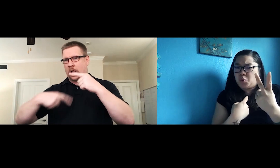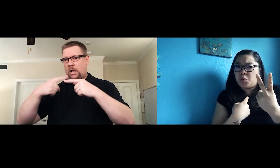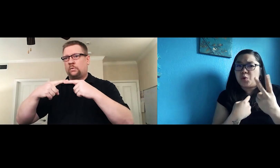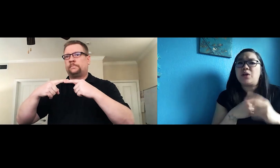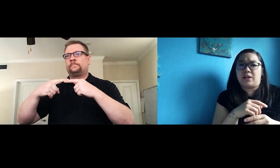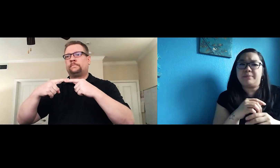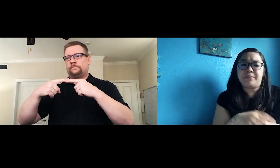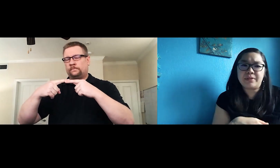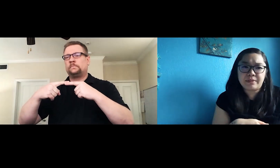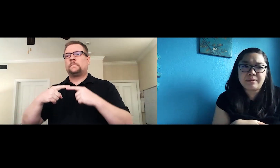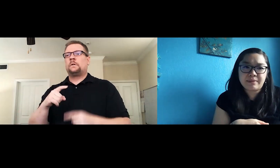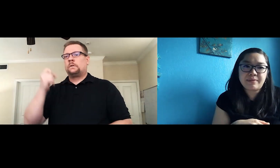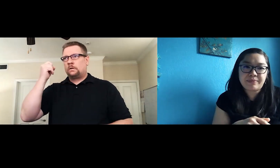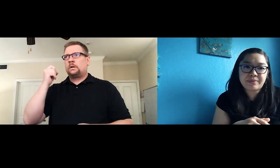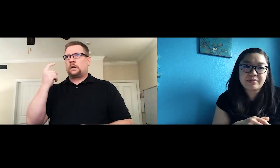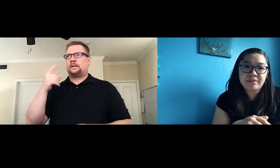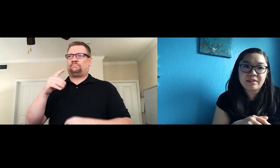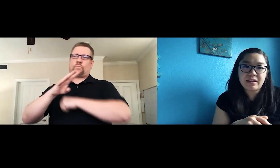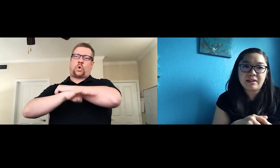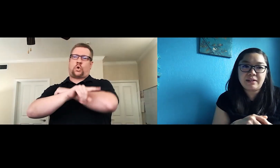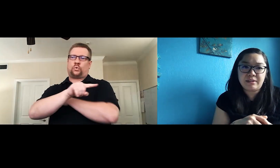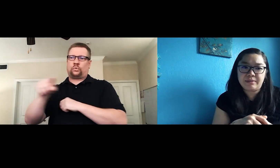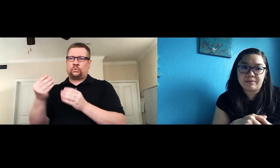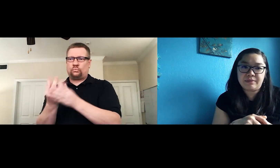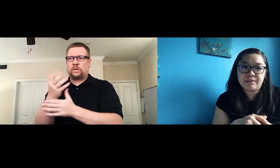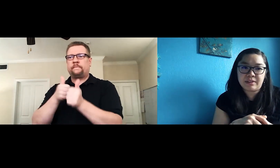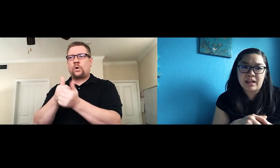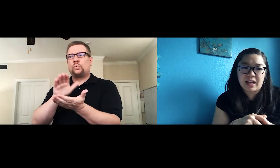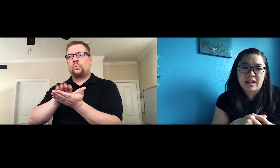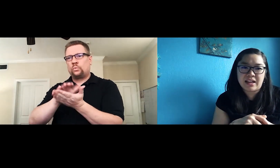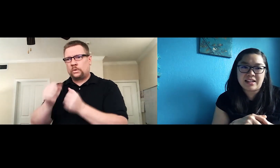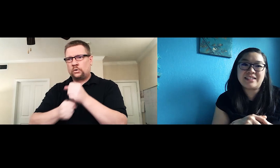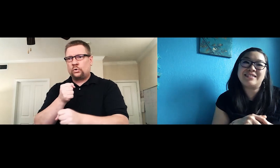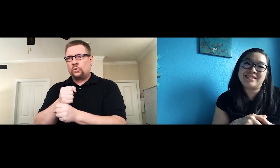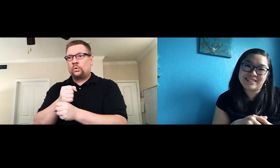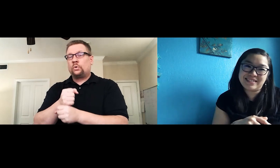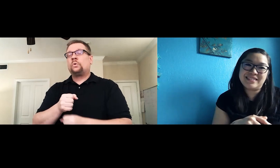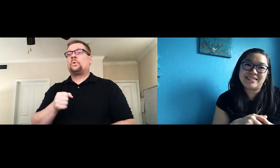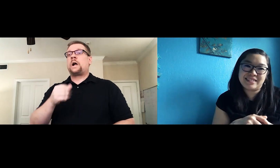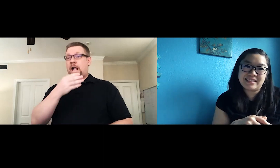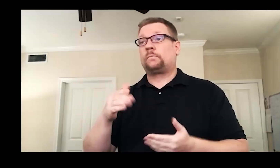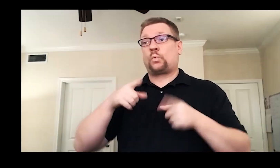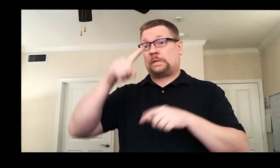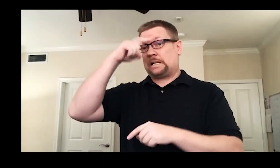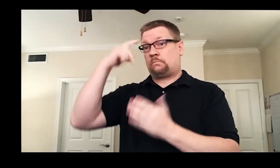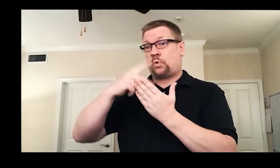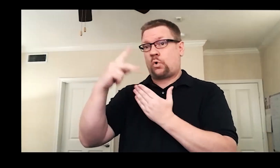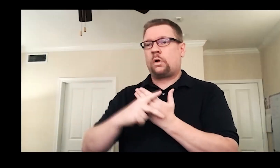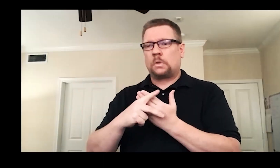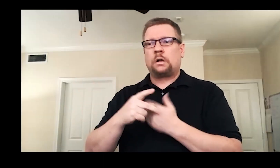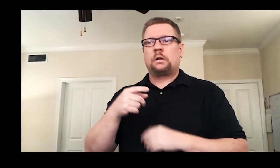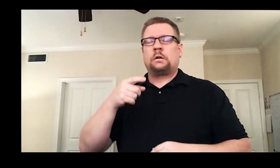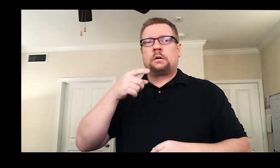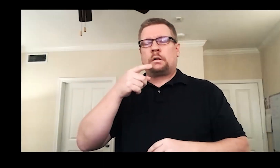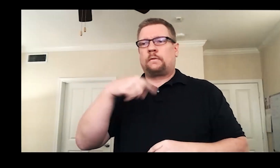It was year-round, fall to spring, they followed the school year. They also had a summer program.